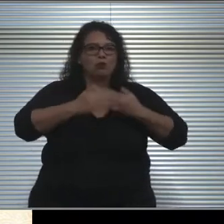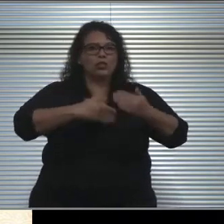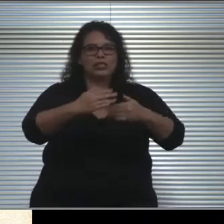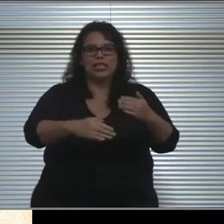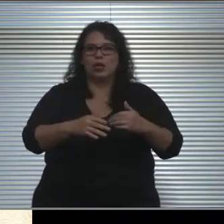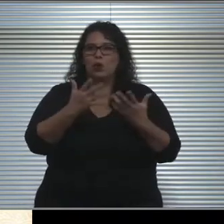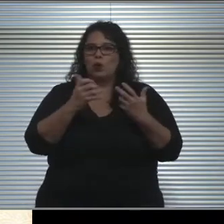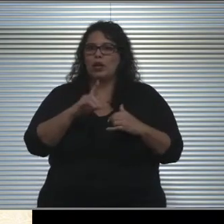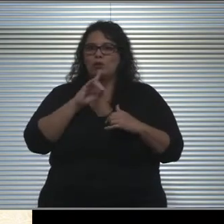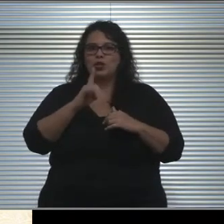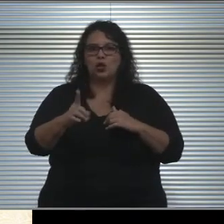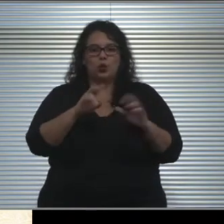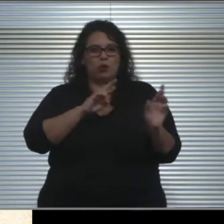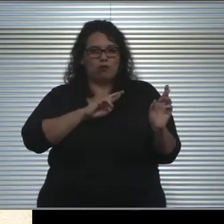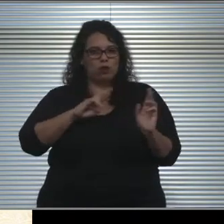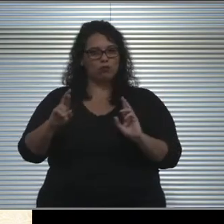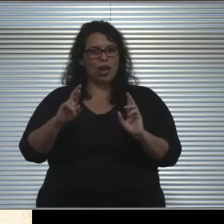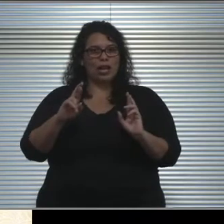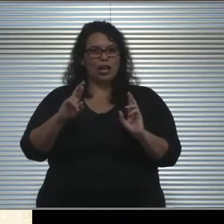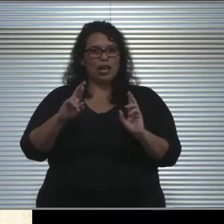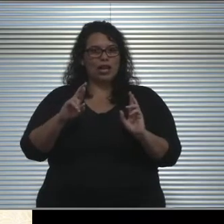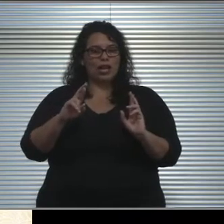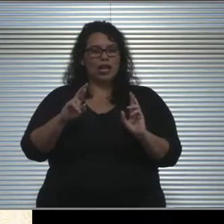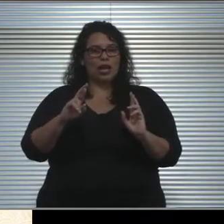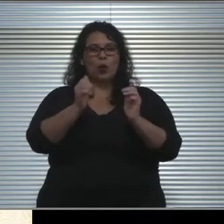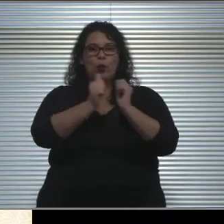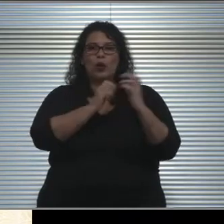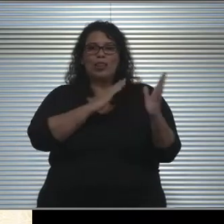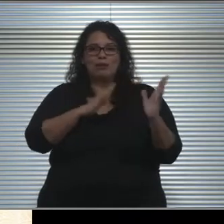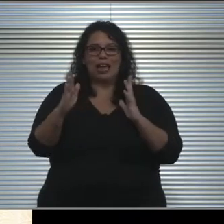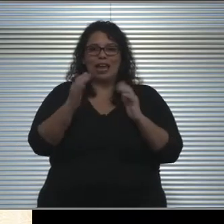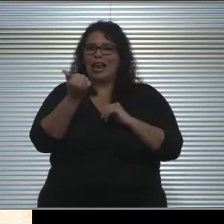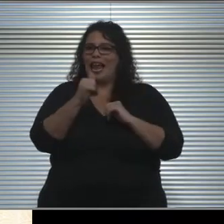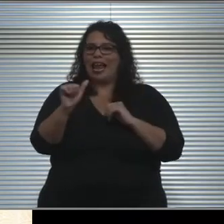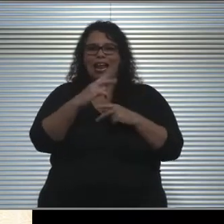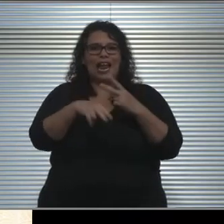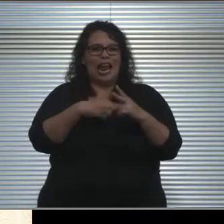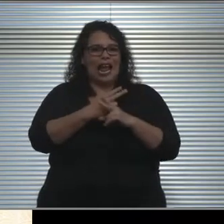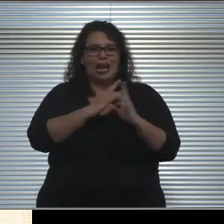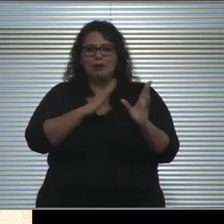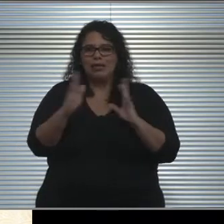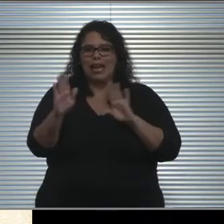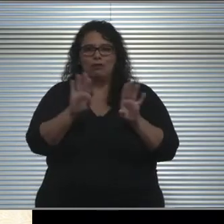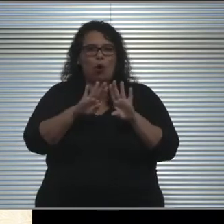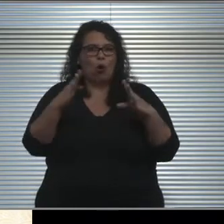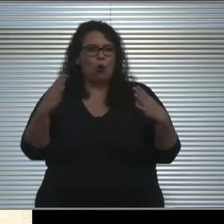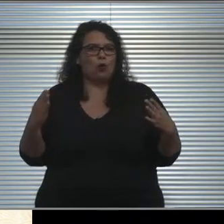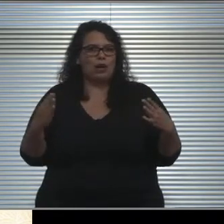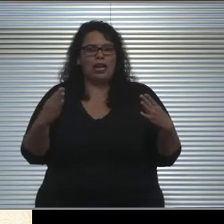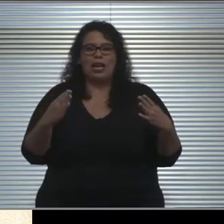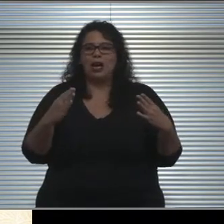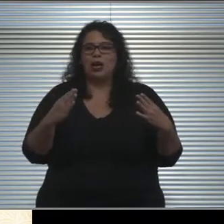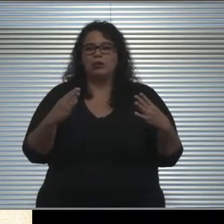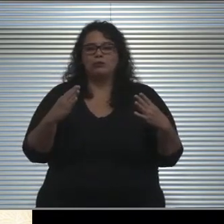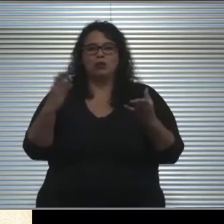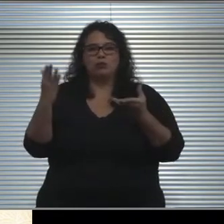that when we move forward with a plan, any type of plan, for reopening or bringing students back to our campus,